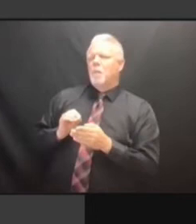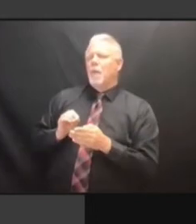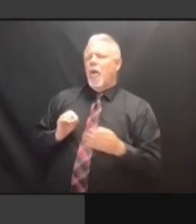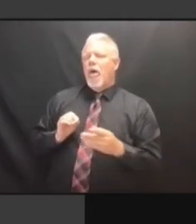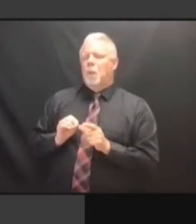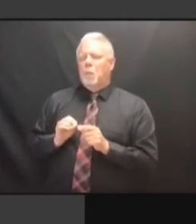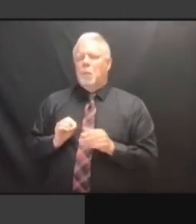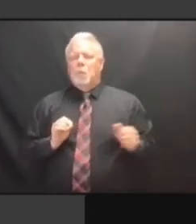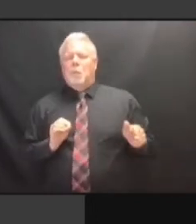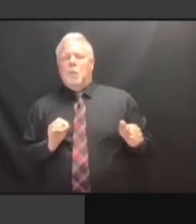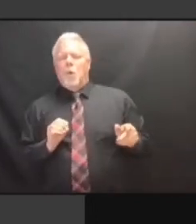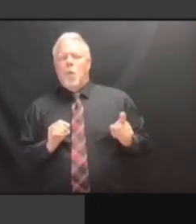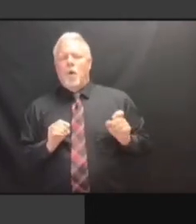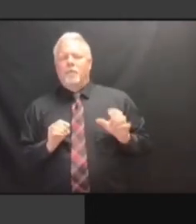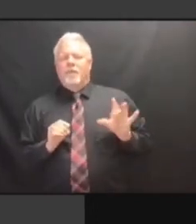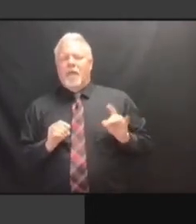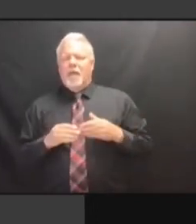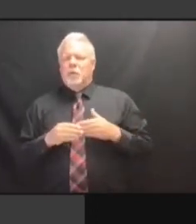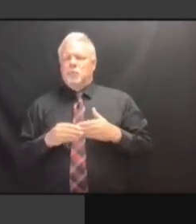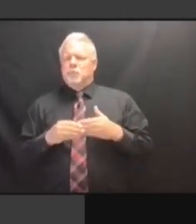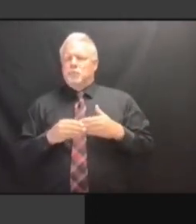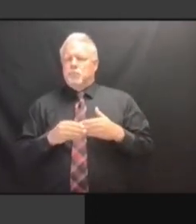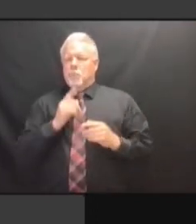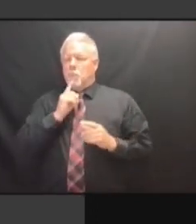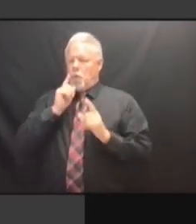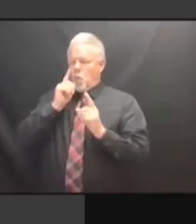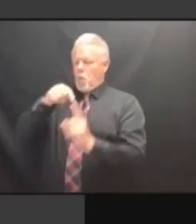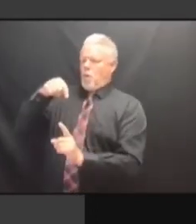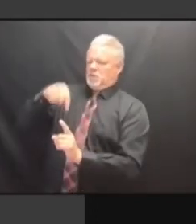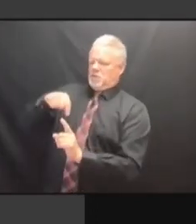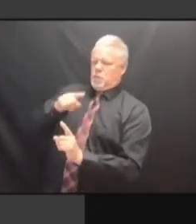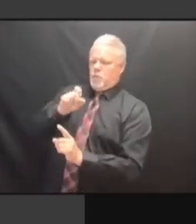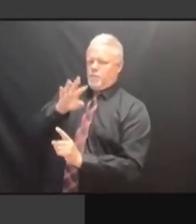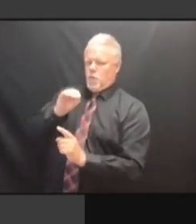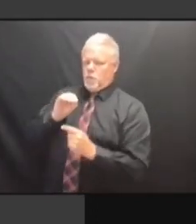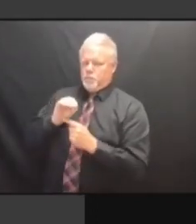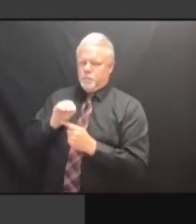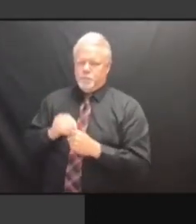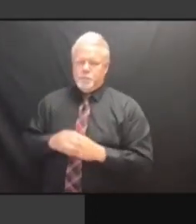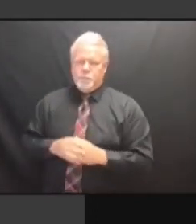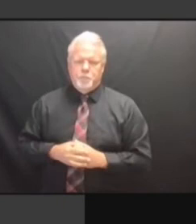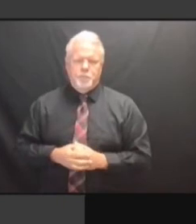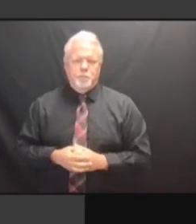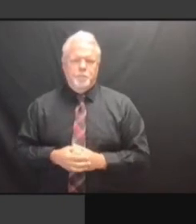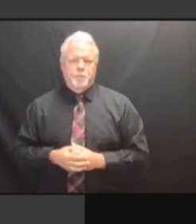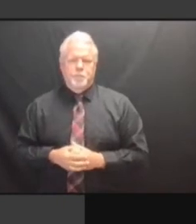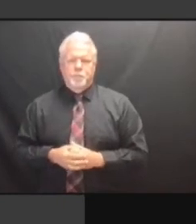TO EVALUATE THAT AS WE GO THROUGH TO EVALUATE THAT AS WE GO THROUGH IT. THROUGH IT. THROUGH IT. >> THROUGH IT. >> LET THROUGH IT. >> LET ME THROUGH IT. >> LET ME ASK THROUGH IT. >> LET ME ASK YOU THROUGH IT. >> LET ME ASK YOU THE THROUGH IT. >> LET ME ASK YOU THE SAME LET ME ASK YOU THE SAME LET ME ASK YOU THE SAME QUESTION LET ME ASK YOU THE SAME QUESTION I LET ME ASK YOU THE SAME QUESTION I ASKED LET ME ASK YOU THE SAME QUESTION I ASKED CHERYL LET ME ASK YOU THE SAME QUESTION I ASKED CHERYL AT LET ME ASK YOU THE SAME QUESTION I ASKED CHERYL AT THE QUESTION I ASKED CHERYL AT THE QUESTION I ASKED CHERYL AT THE OTHER QUESTION I ASKED CHERYL AT THE OTHER MEETING. OTHER MEETING. OTHER MEETING. ARE OTHER MEETING. ARE WE OTHER MEETING. ARE WE CONSIDERING OTHER MEETING. ARE WE CONSIDERING ANY